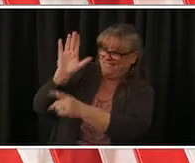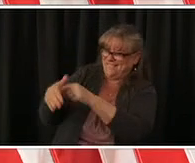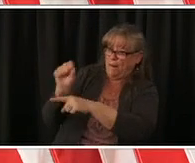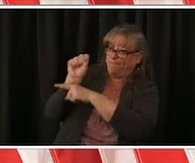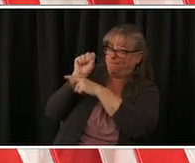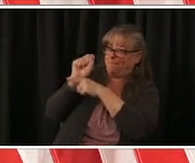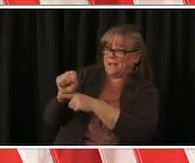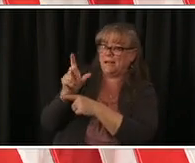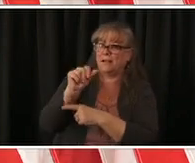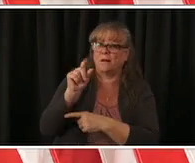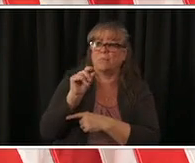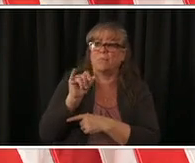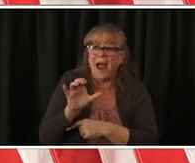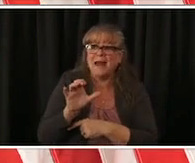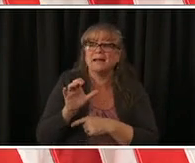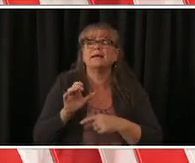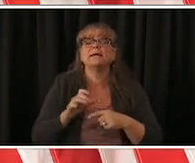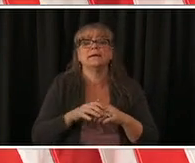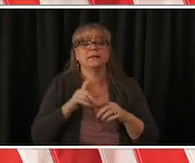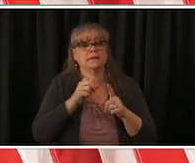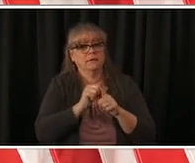so let's be careful colorado thank you we'll be happy to take some questions